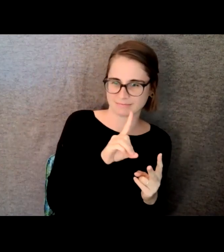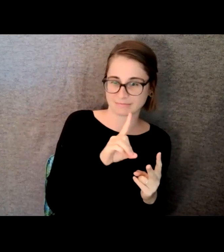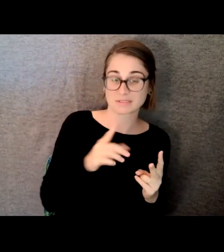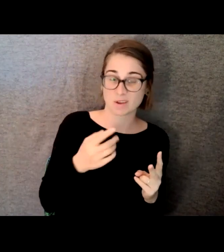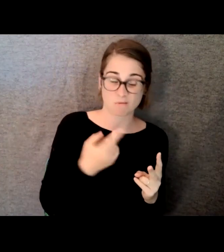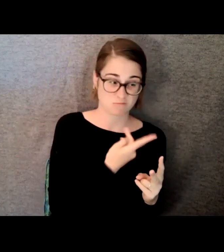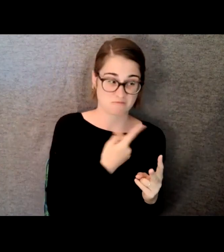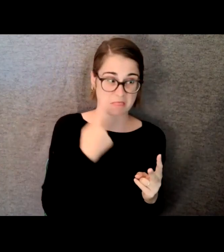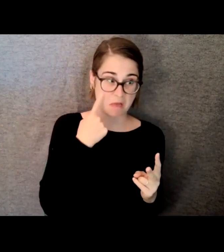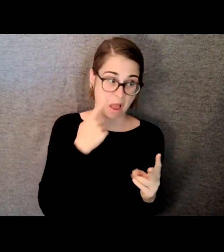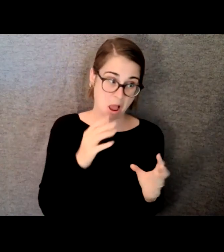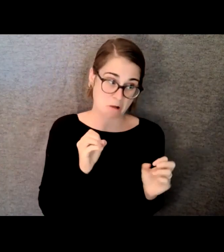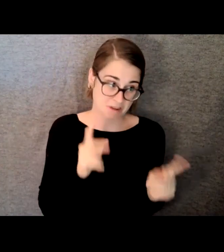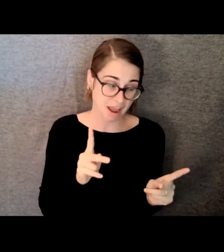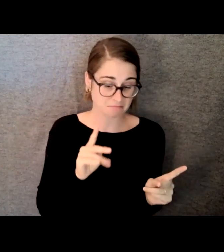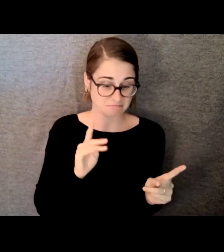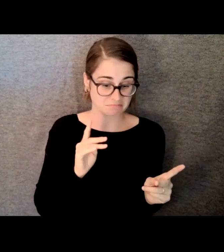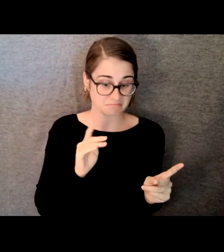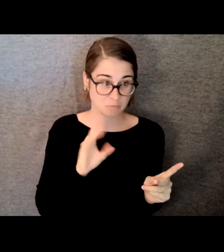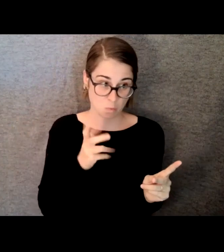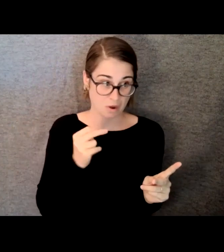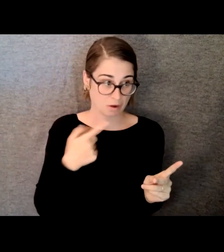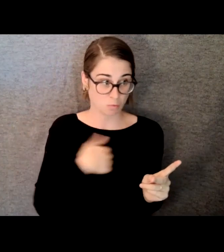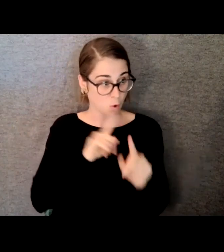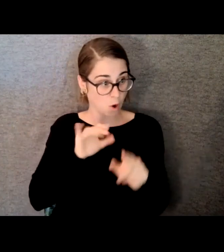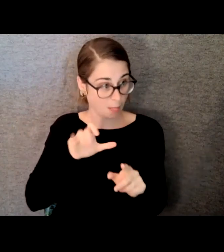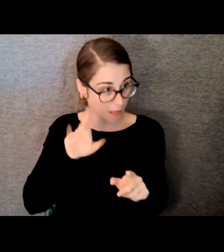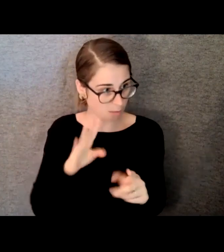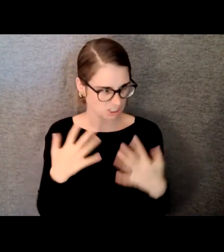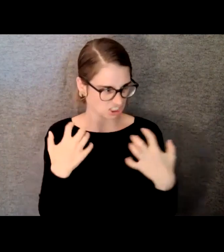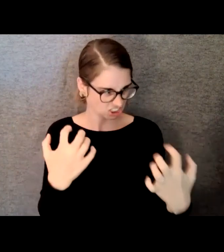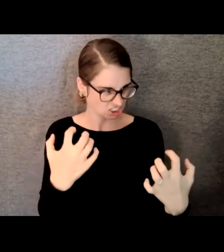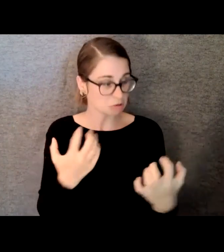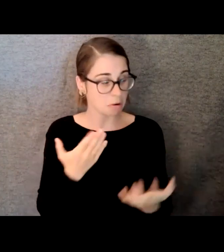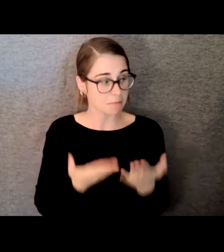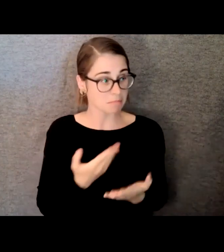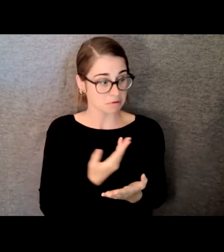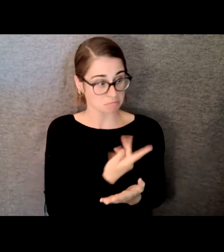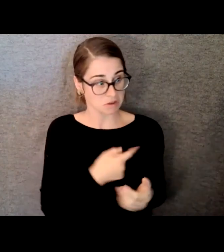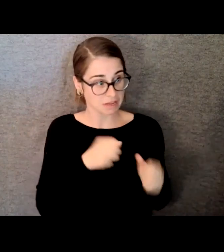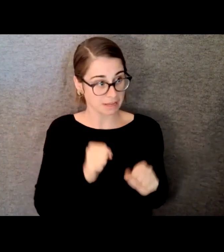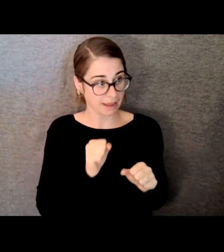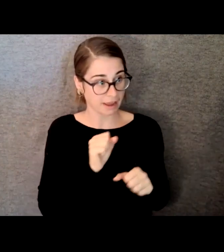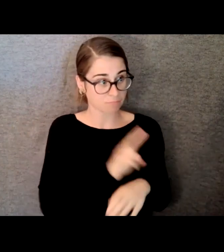streets. And we, again, it seemed like kind of a reckless plan that I didn't want to do